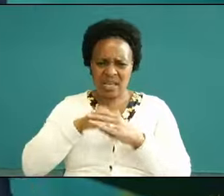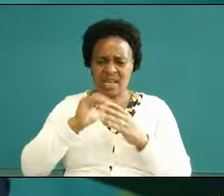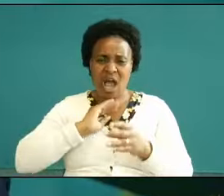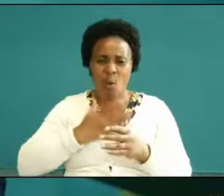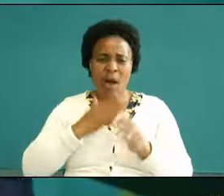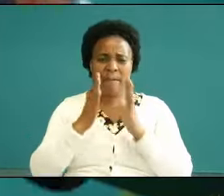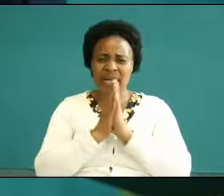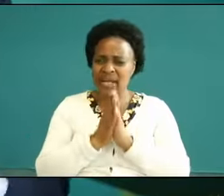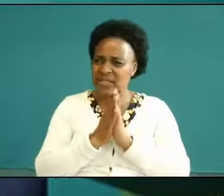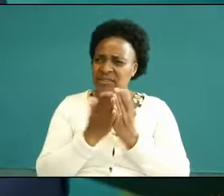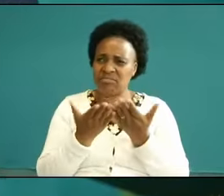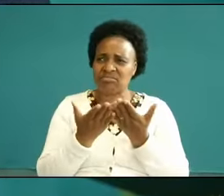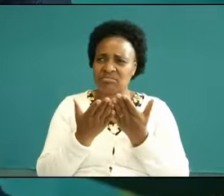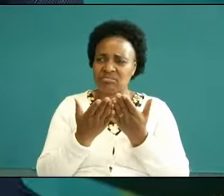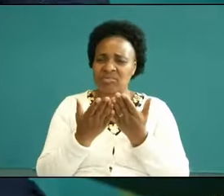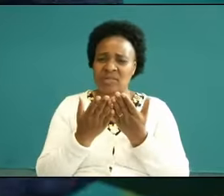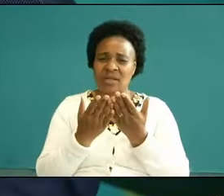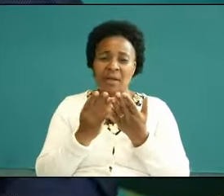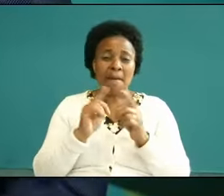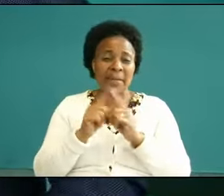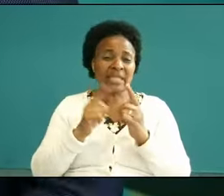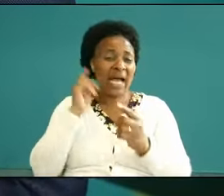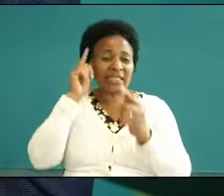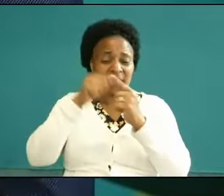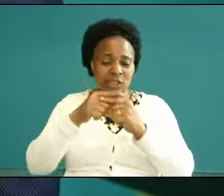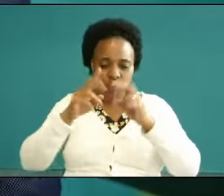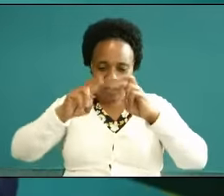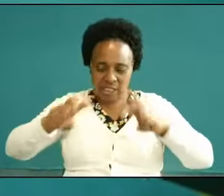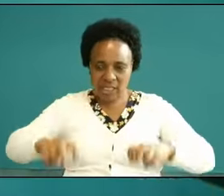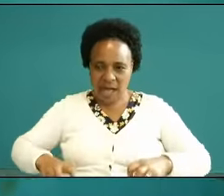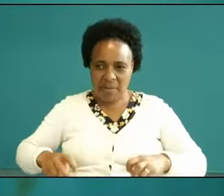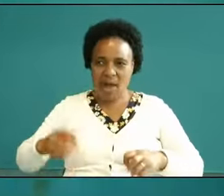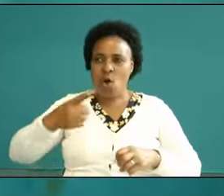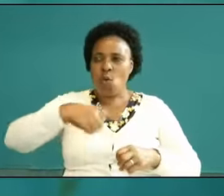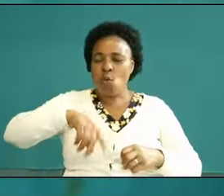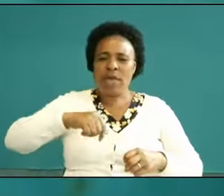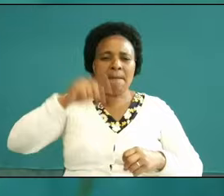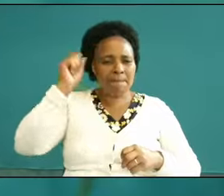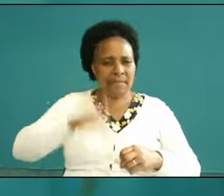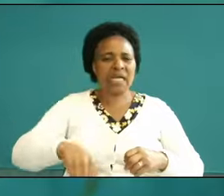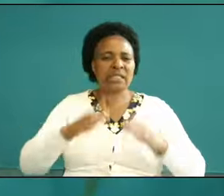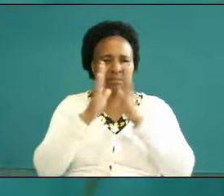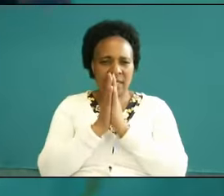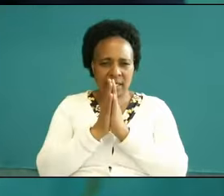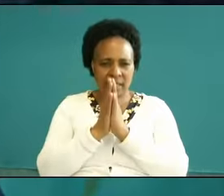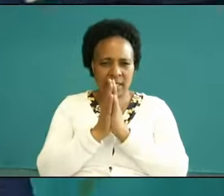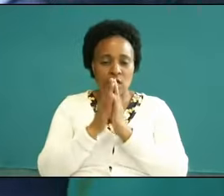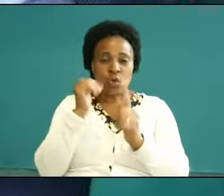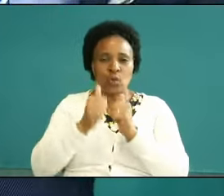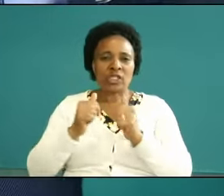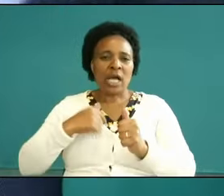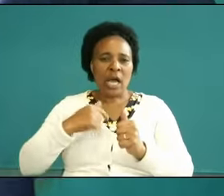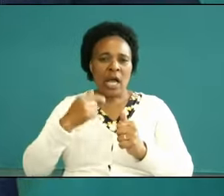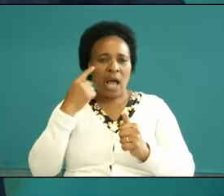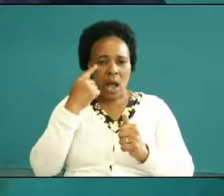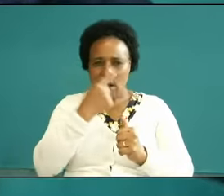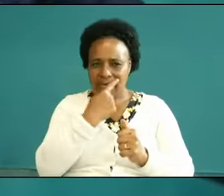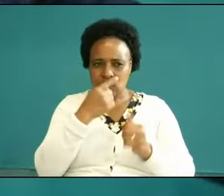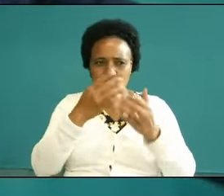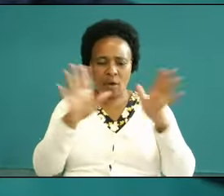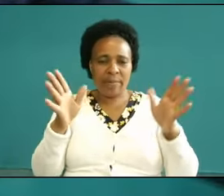are able until we discover we are not able and we pray our eyes to be open to see and admire to be